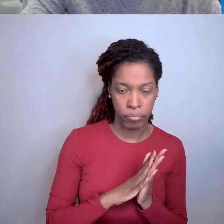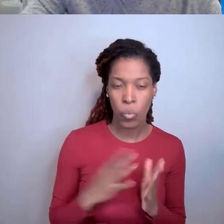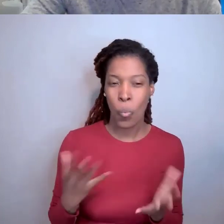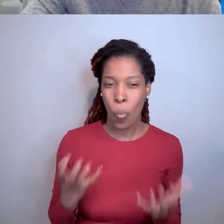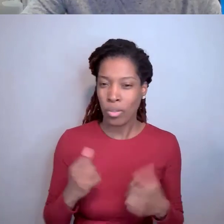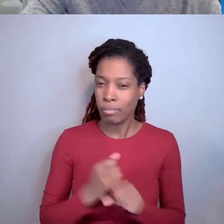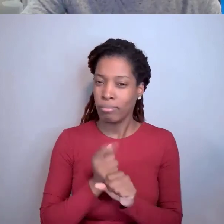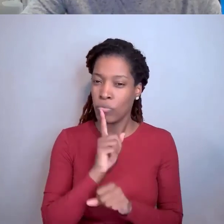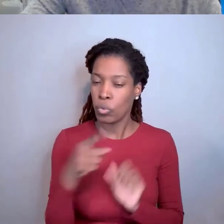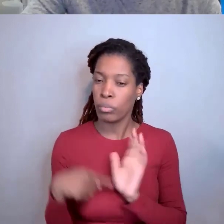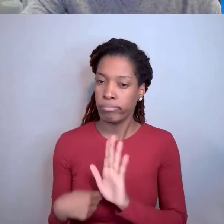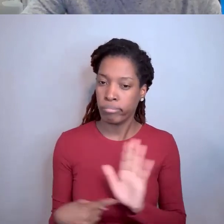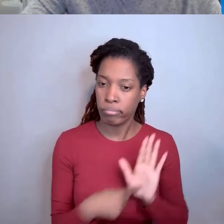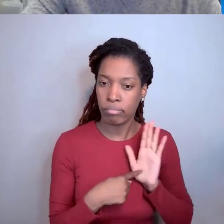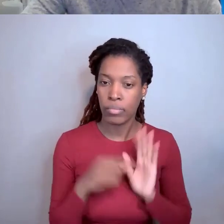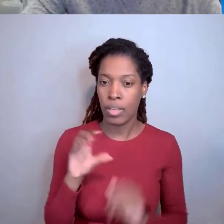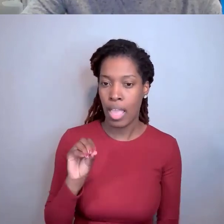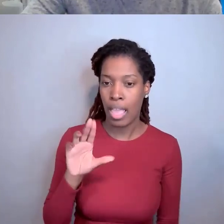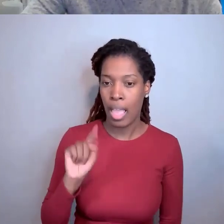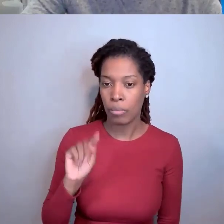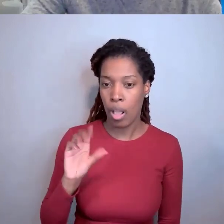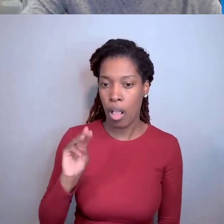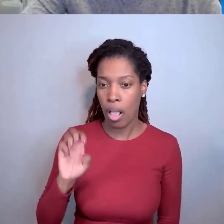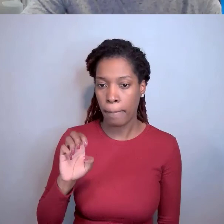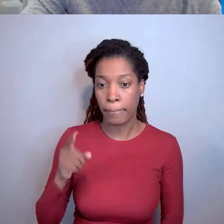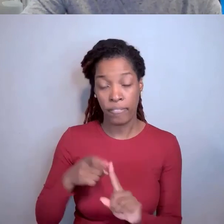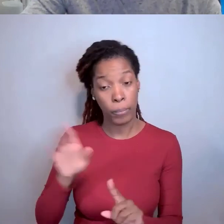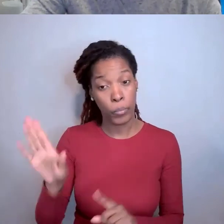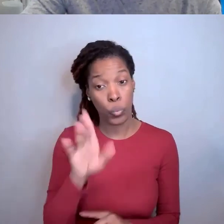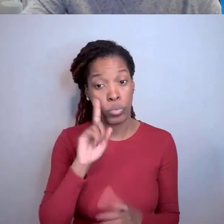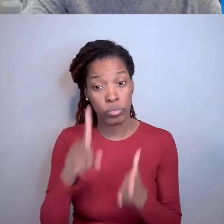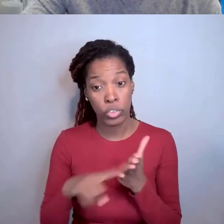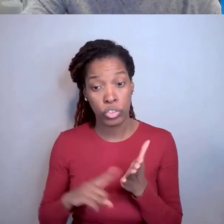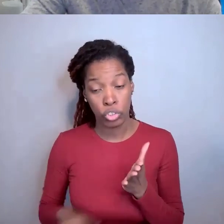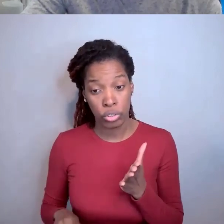the outcomes of your research because really the invention reporting